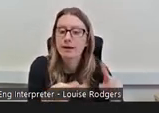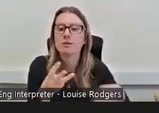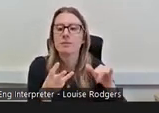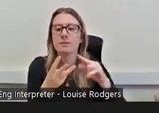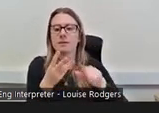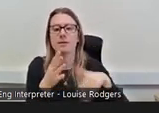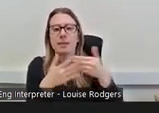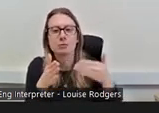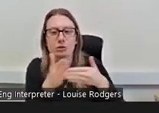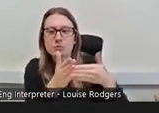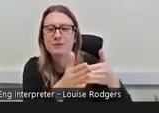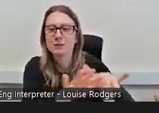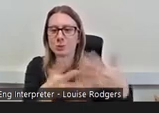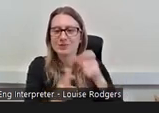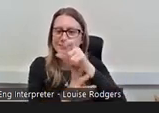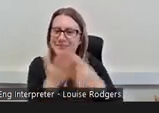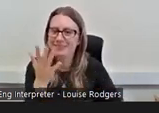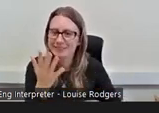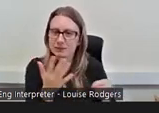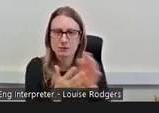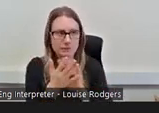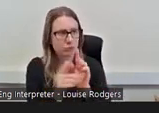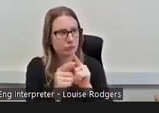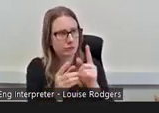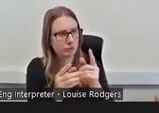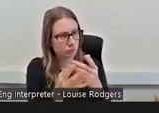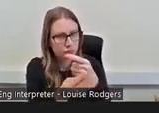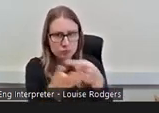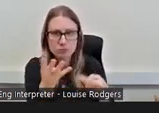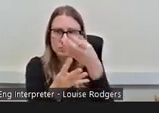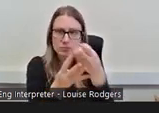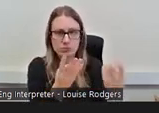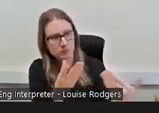there as well, so it's incorporating a package, a bespoke package, that's accessible to people.